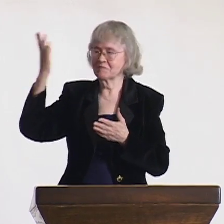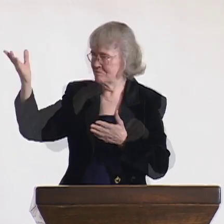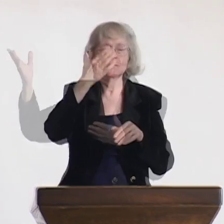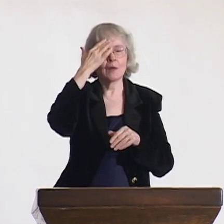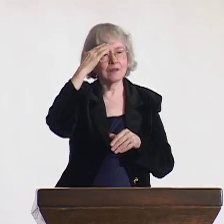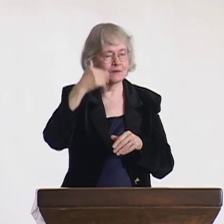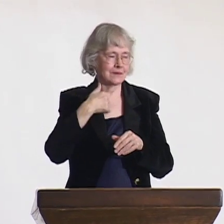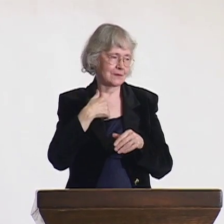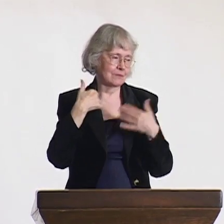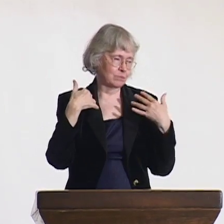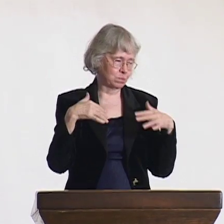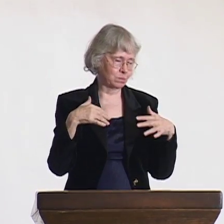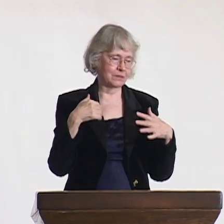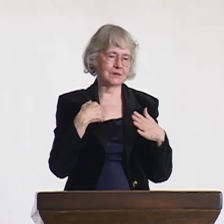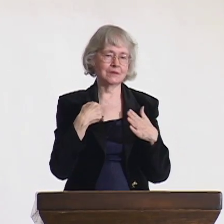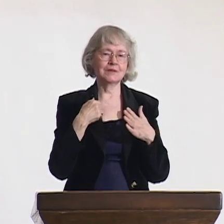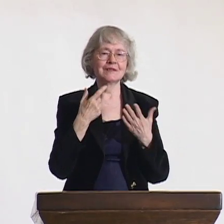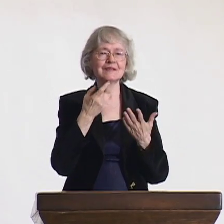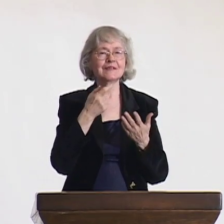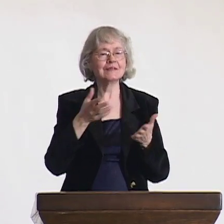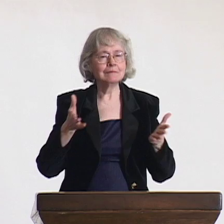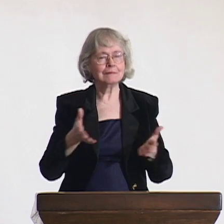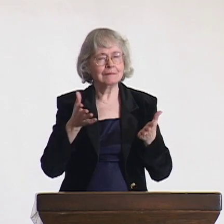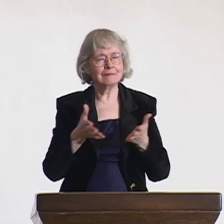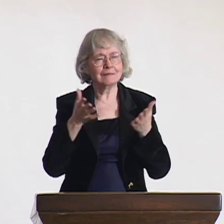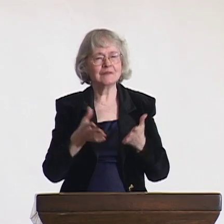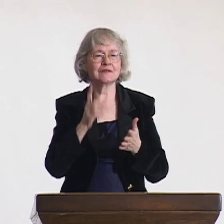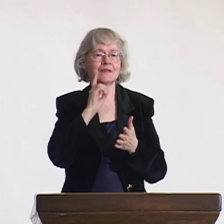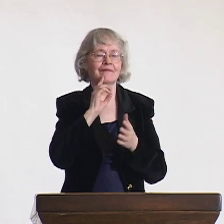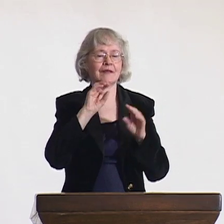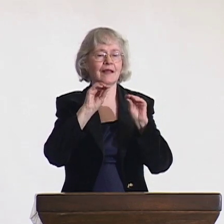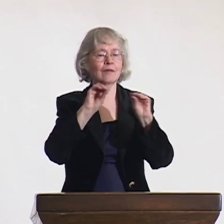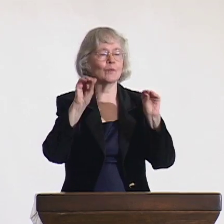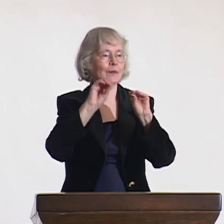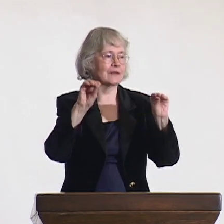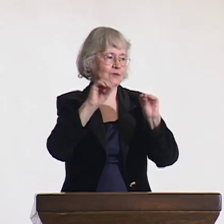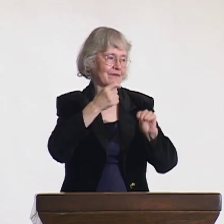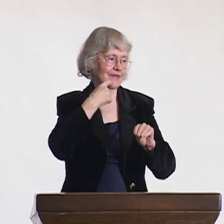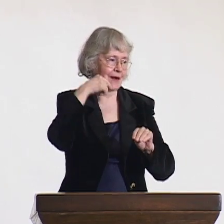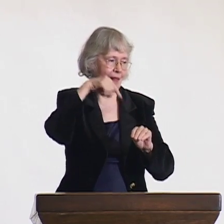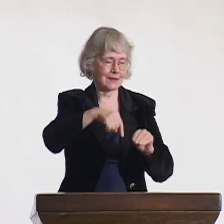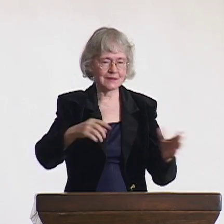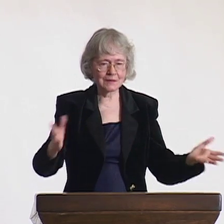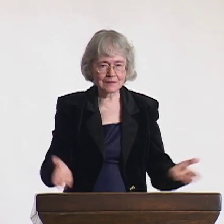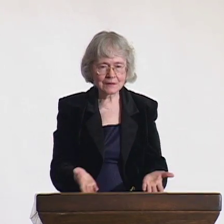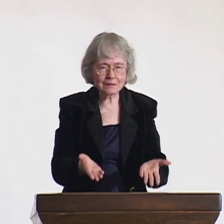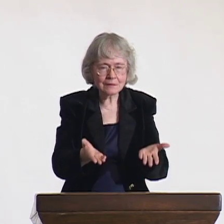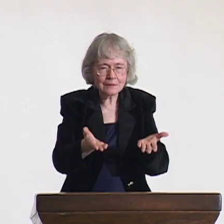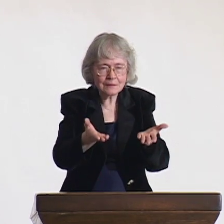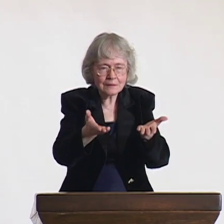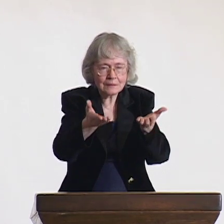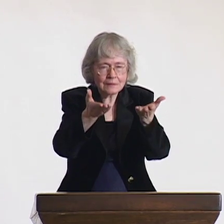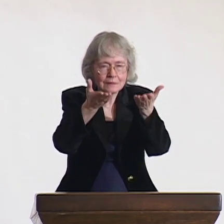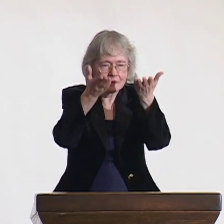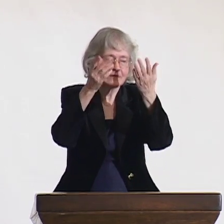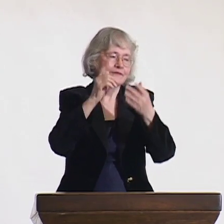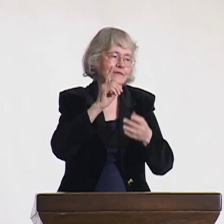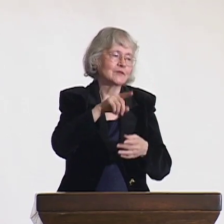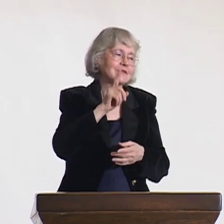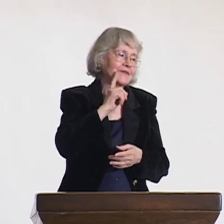That honorary degree was for my longstanding efforts in promoting the education of all deaf individuals.